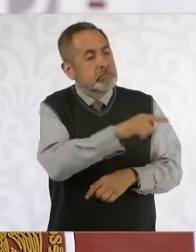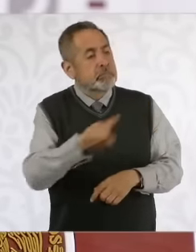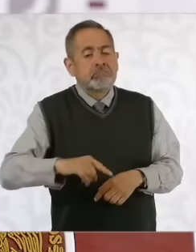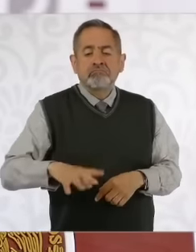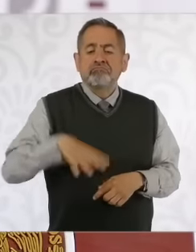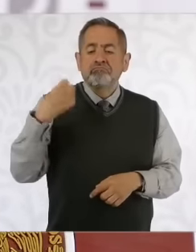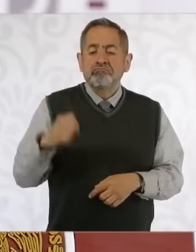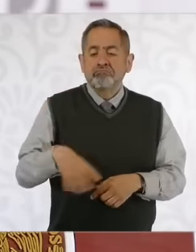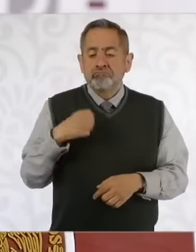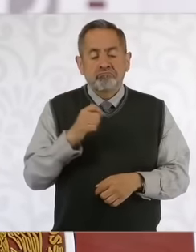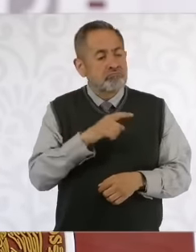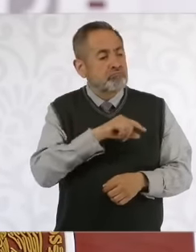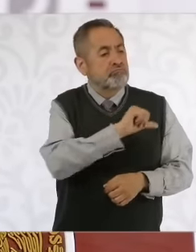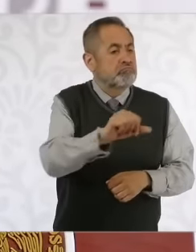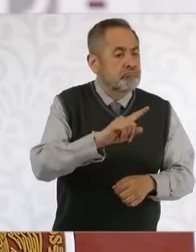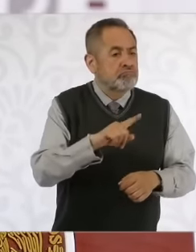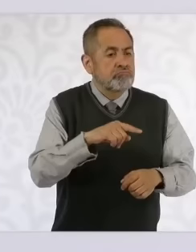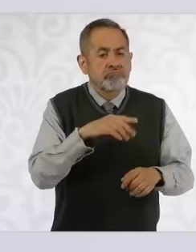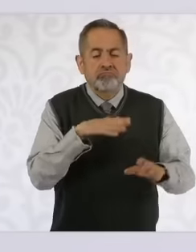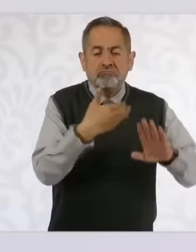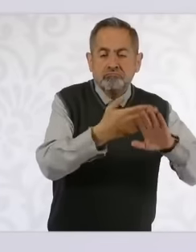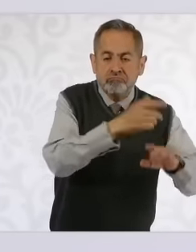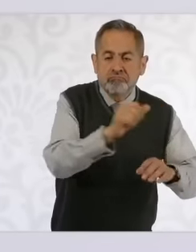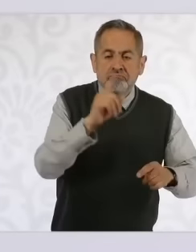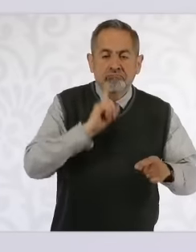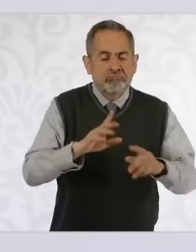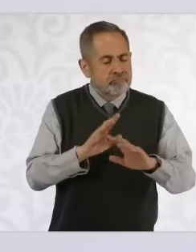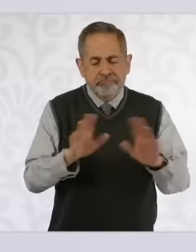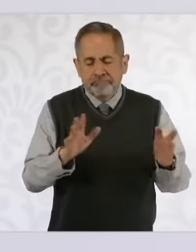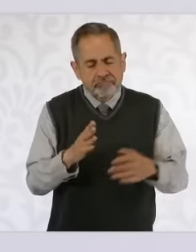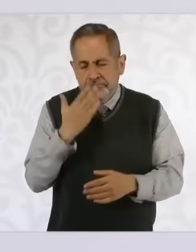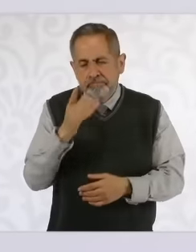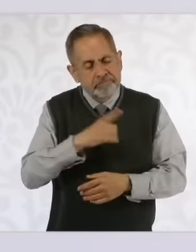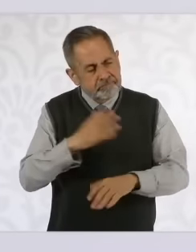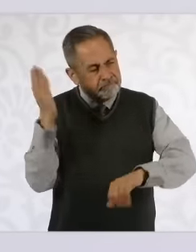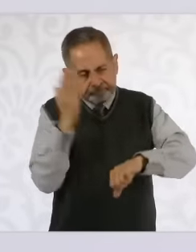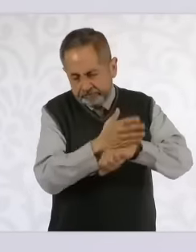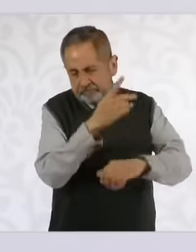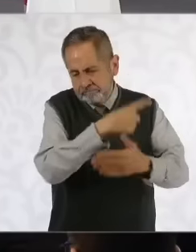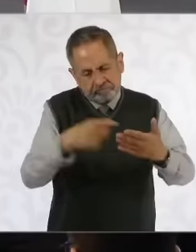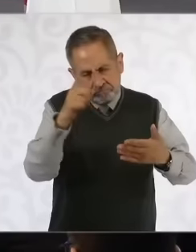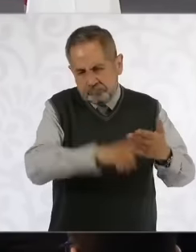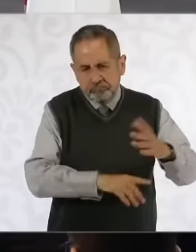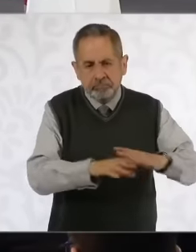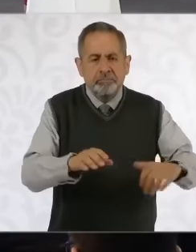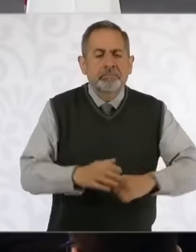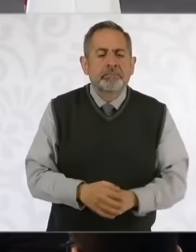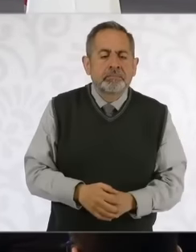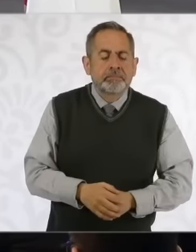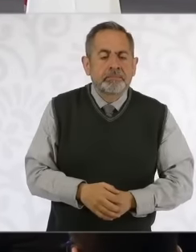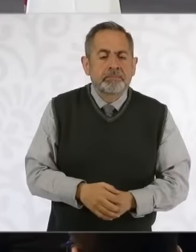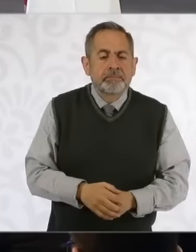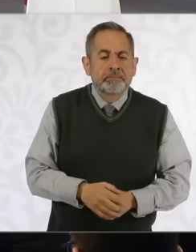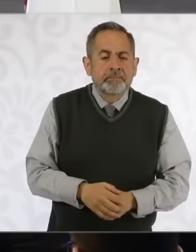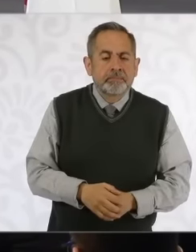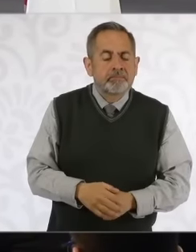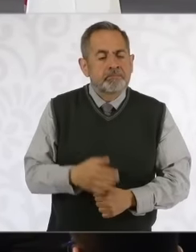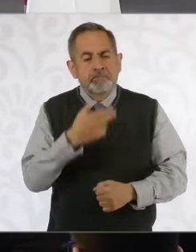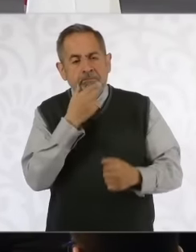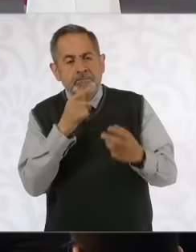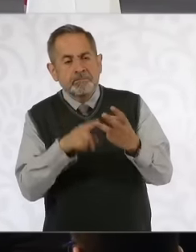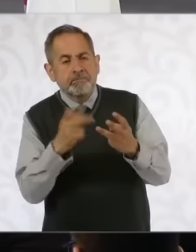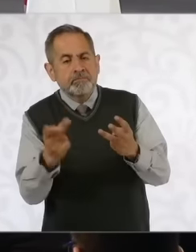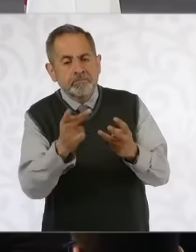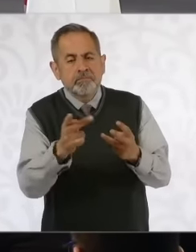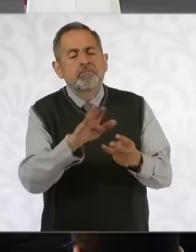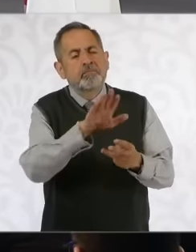that not only It is not correct but it is condemnable. On the other hand, I also asked you, since you